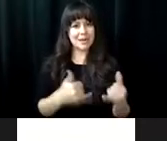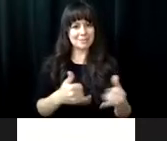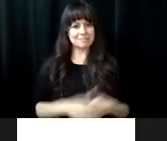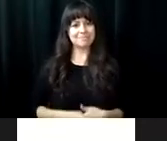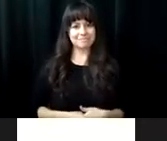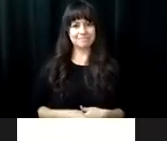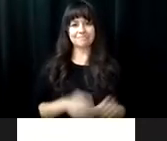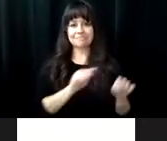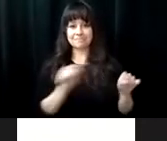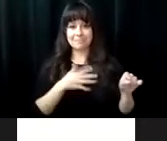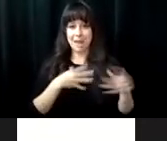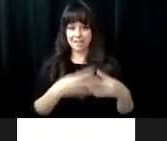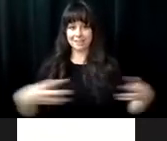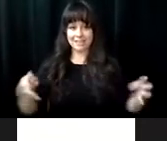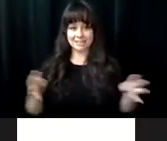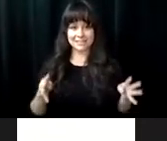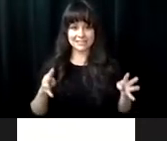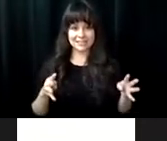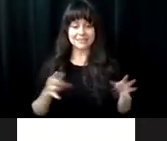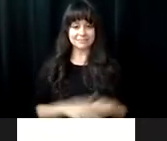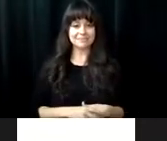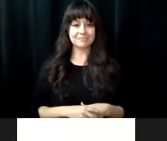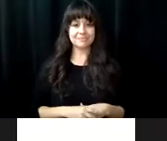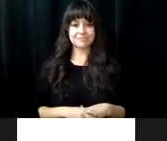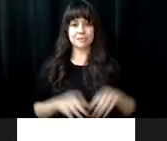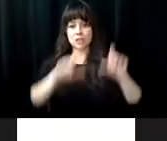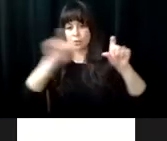to do, but I'm going to show you some of my fence that I did